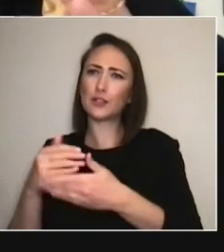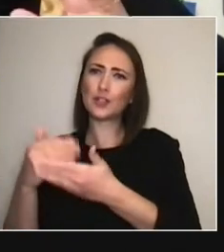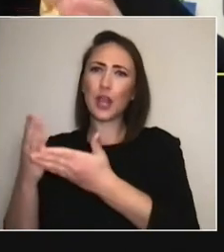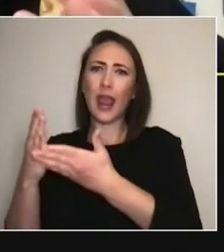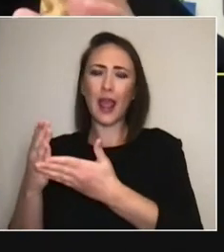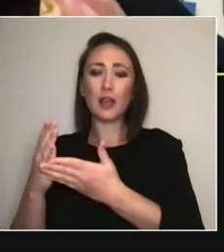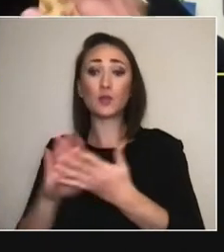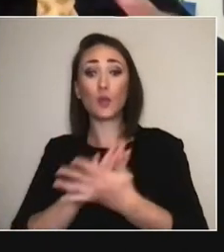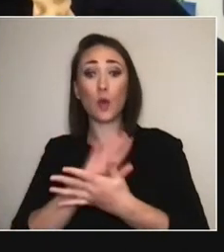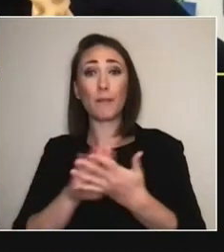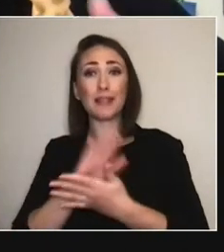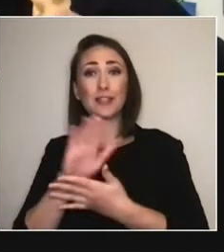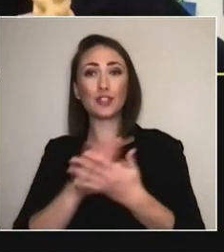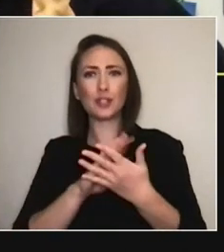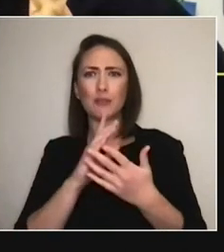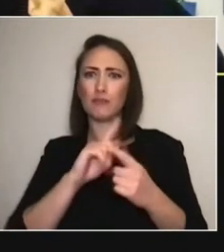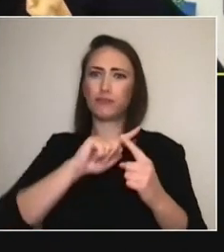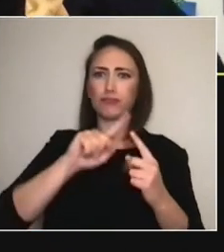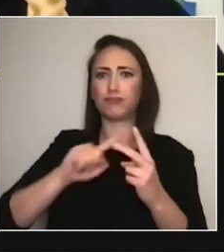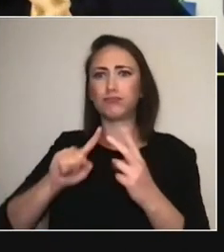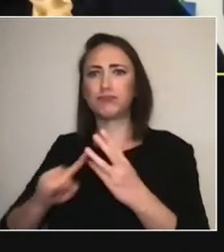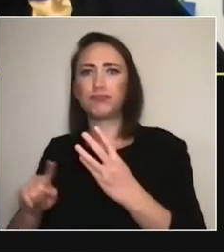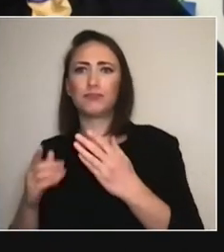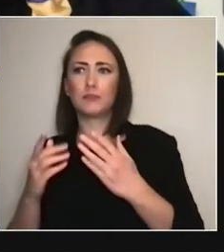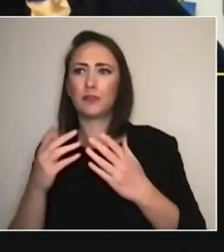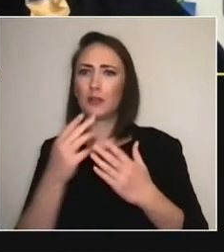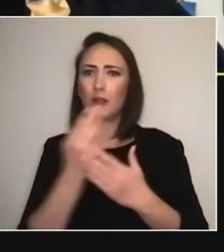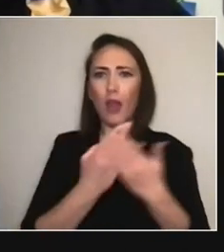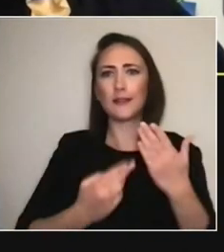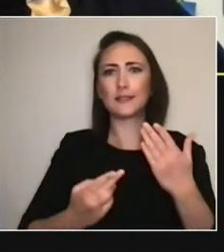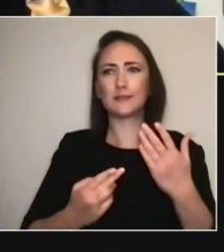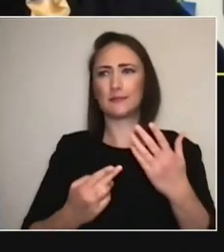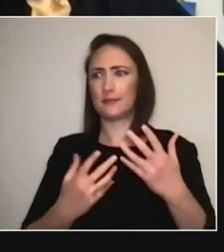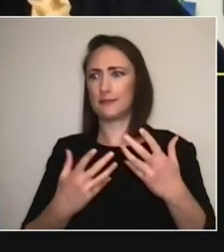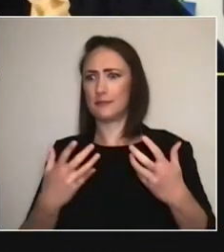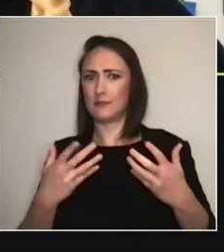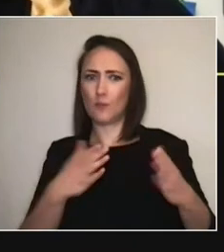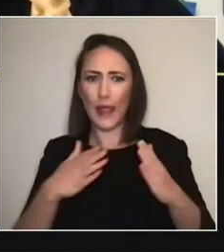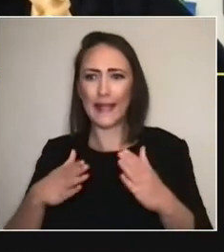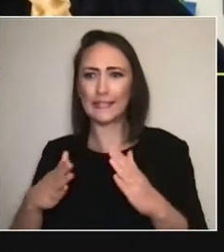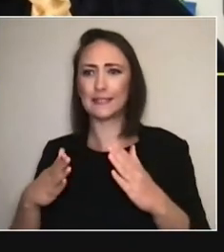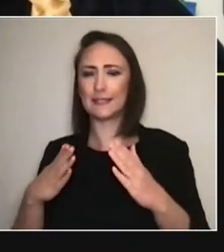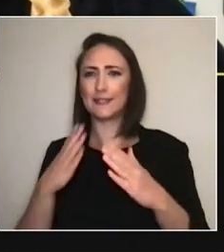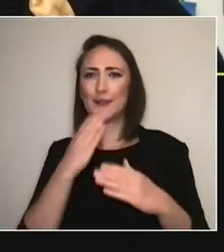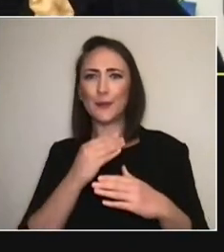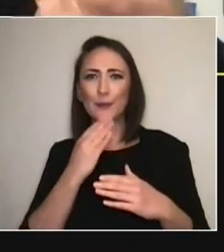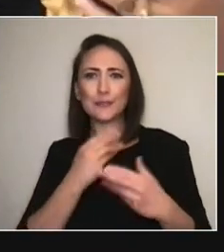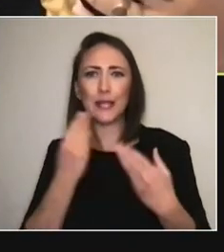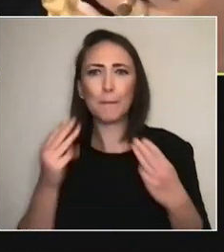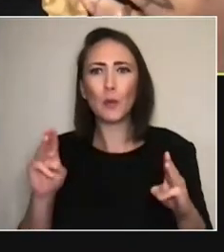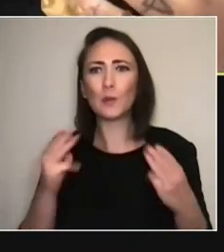kind of integrating video and music and all of these types of things. It's been really fascinating to watch.